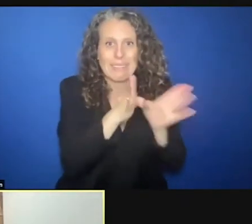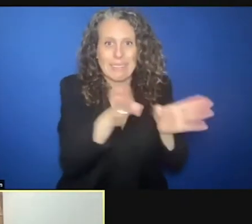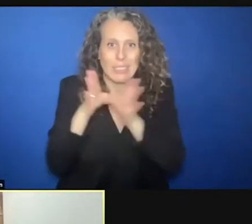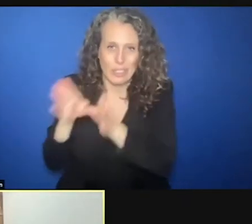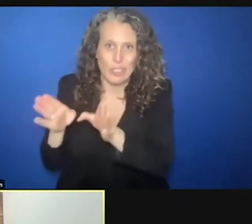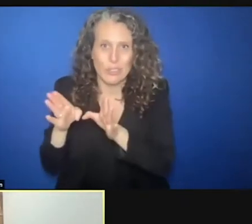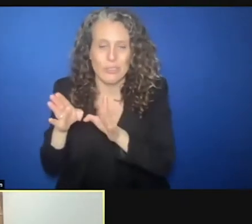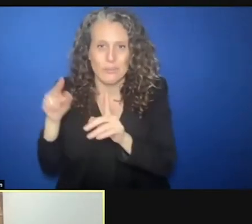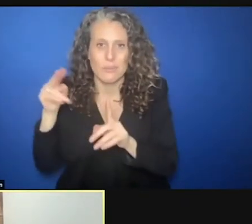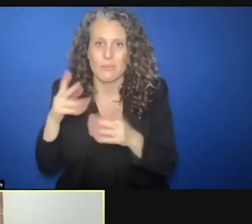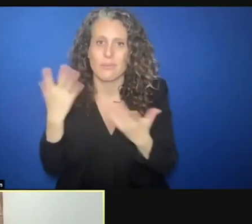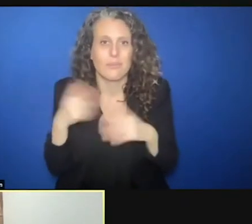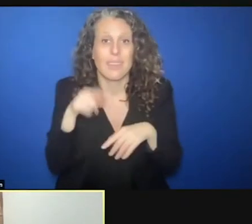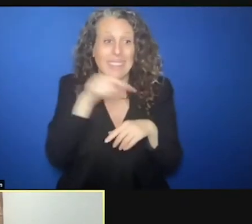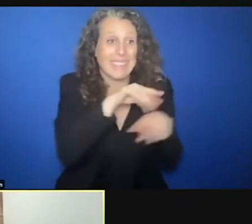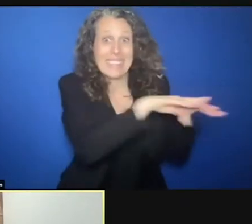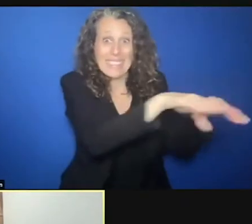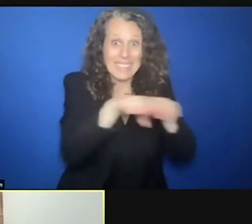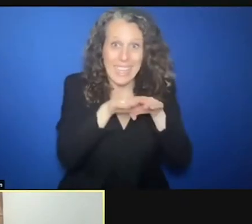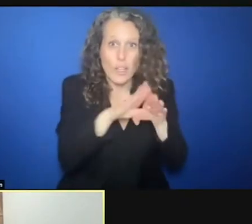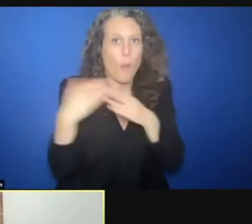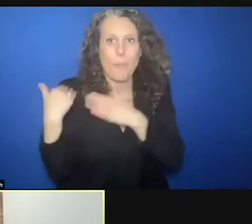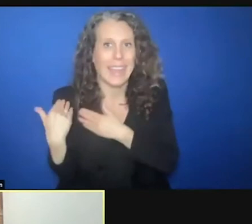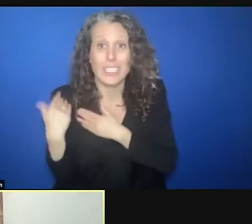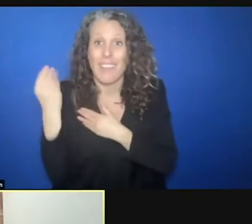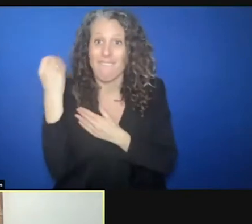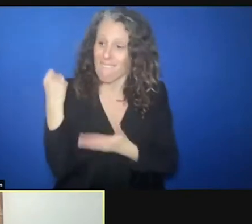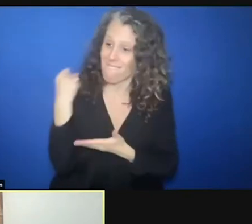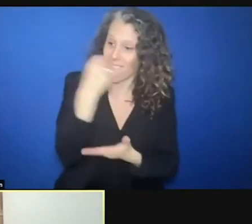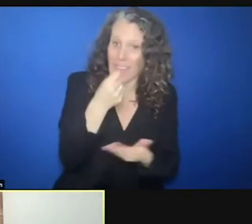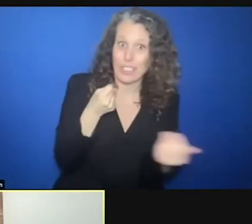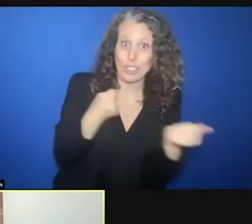obligation. We don't have enough funding to meet those standards and this is where the still